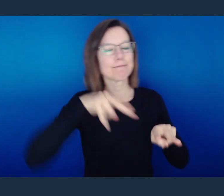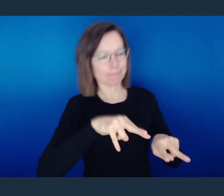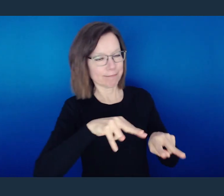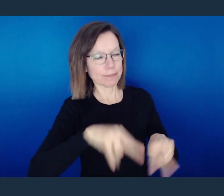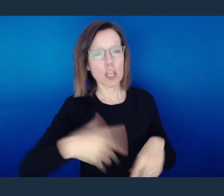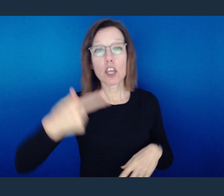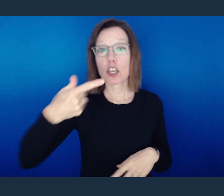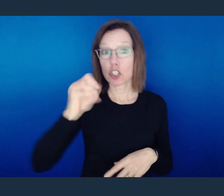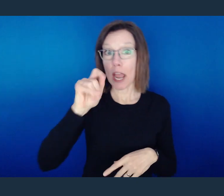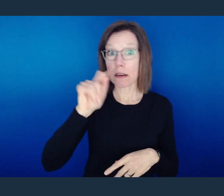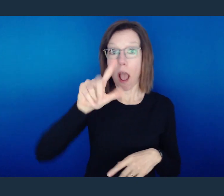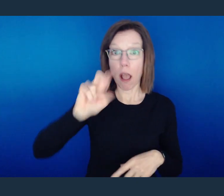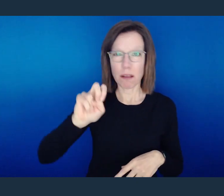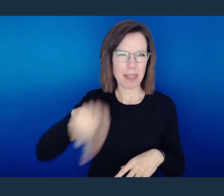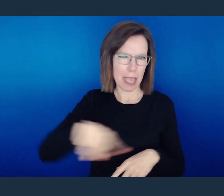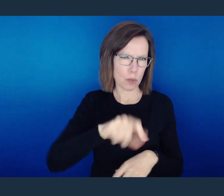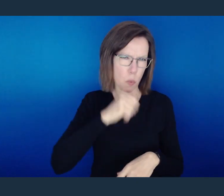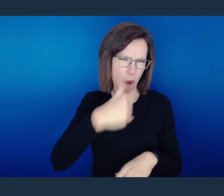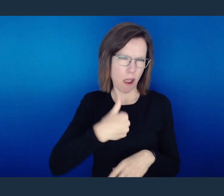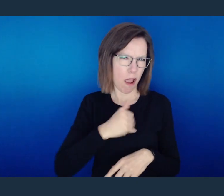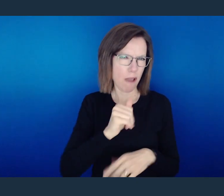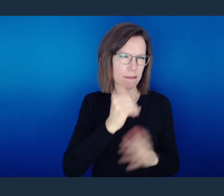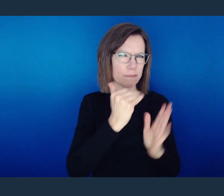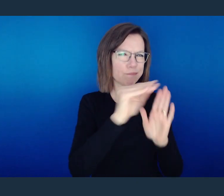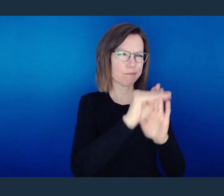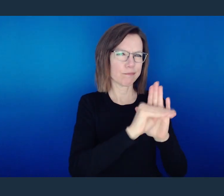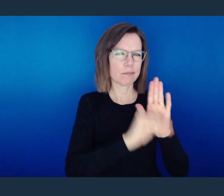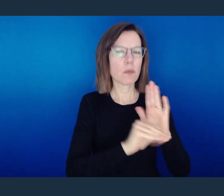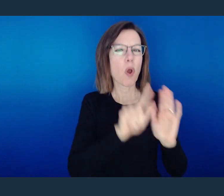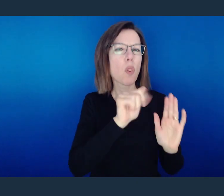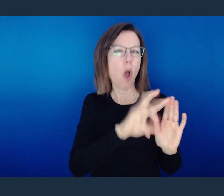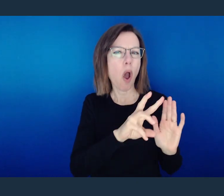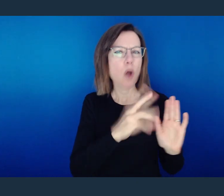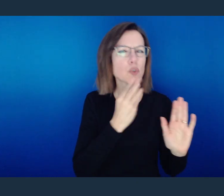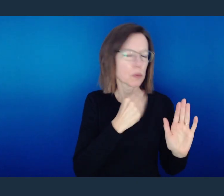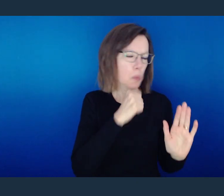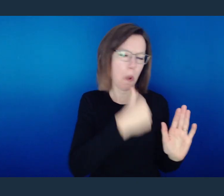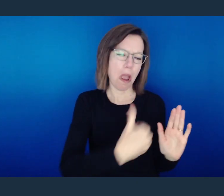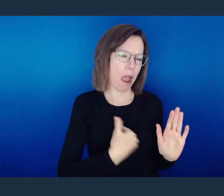For when gentiles, who do not have the law, by nature do what the law requires, they are